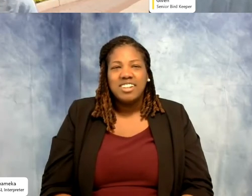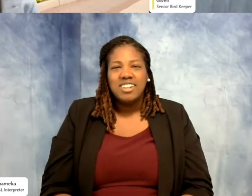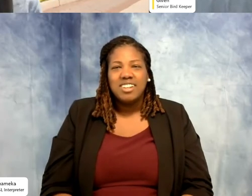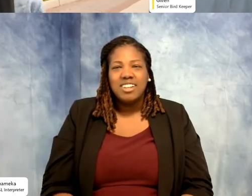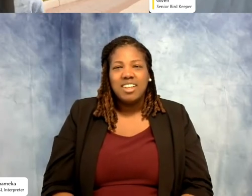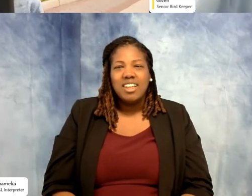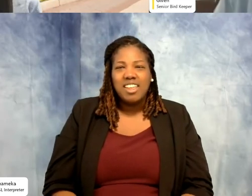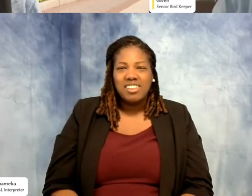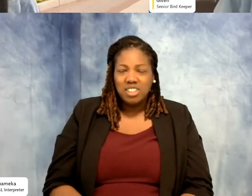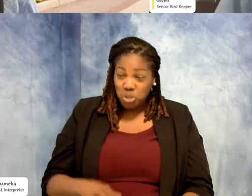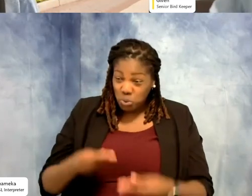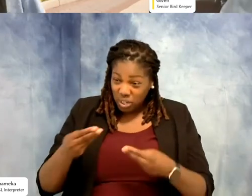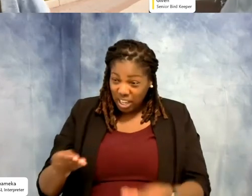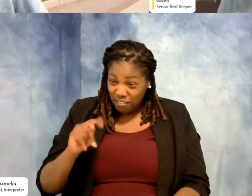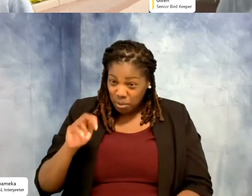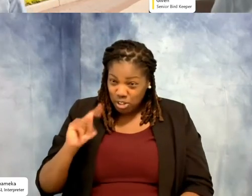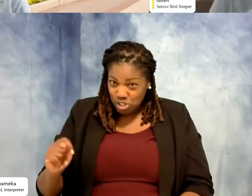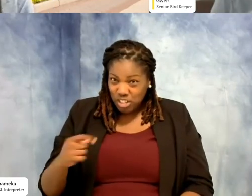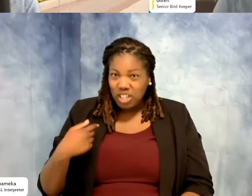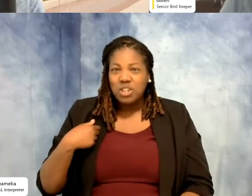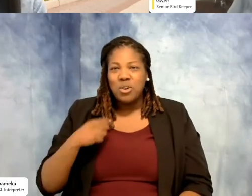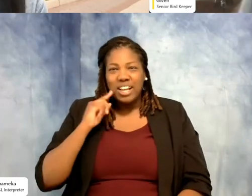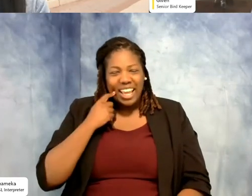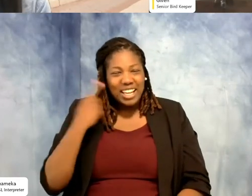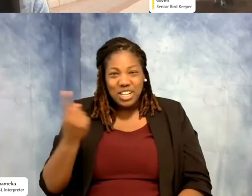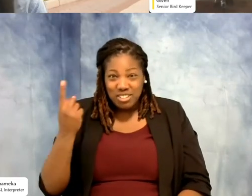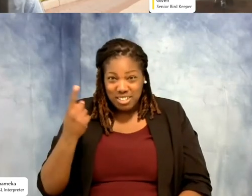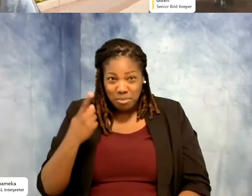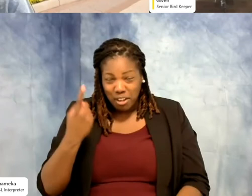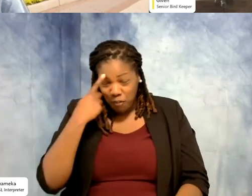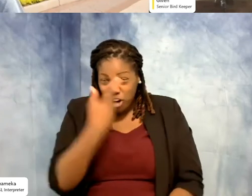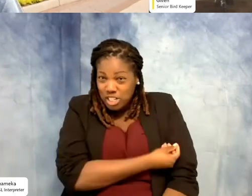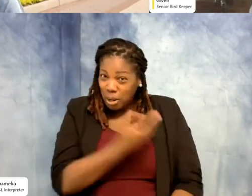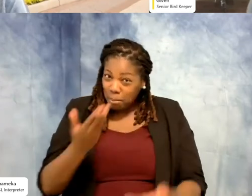right? Like we often get a lollipop at the end of a shot, they might get their favorite treats right?